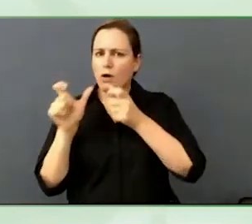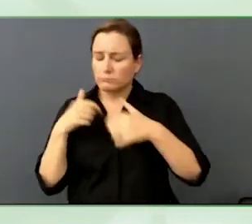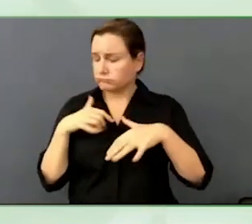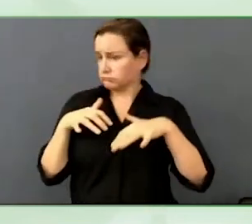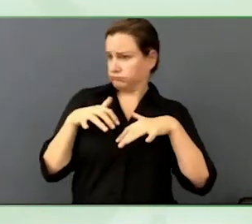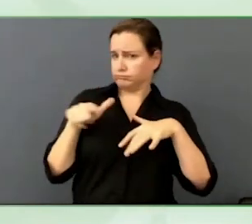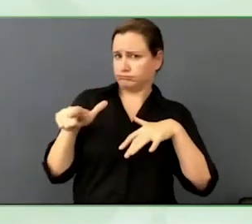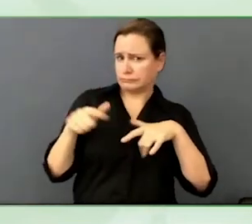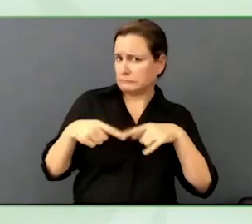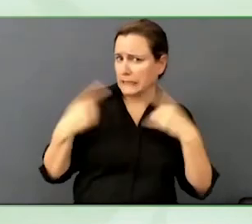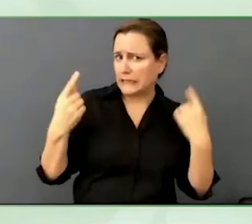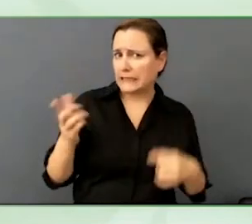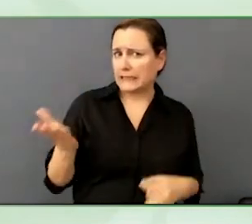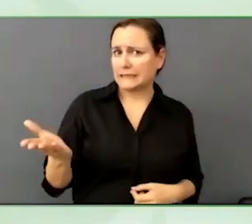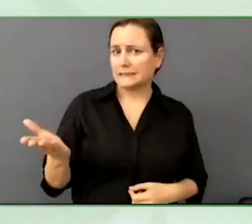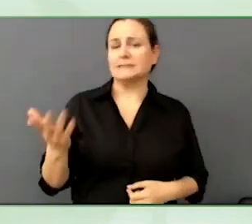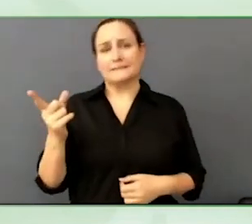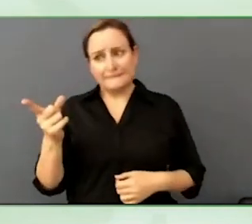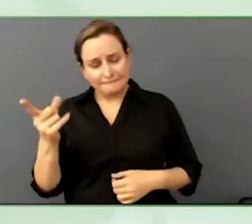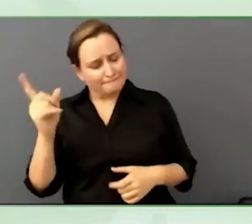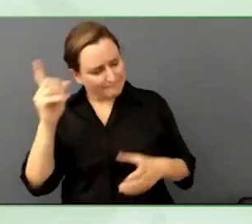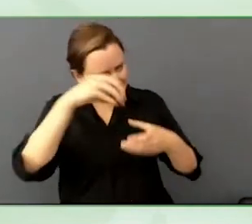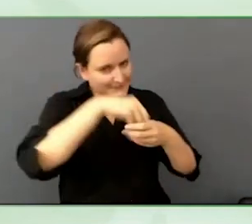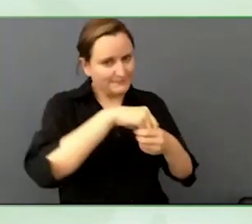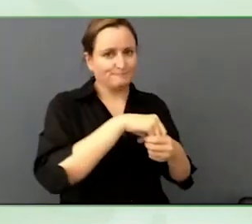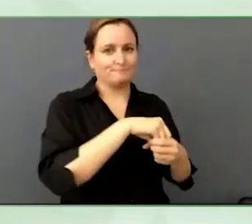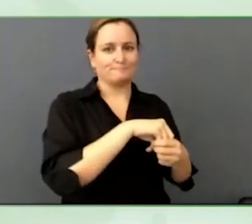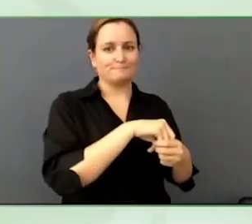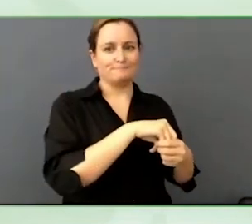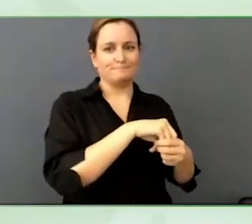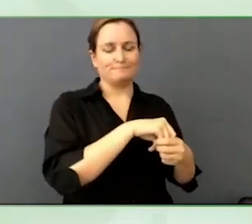It is so important we understand, after all it is developed by a